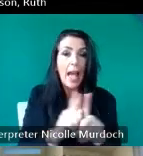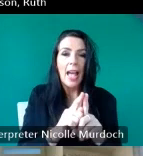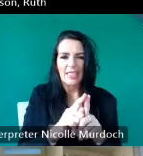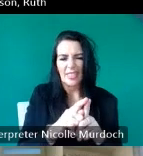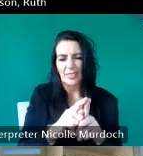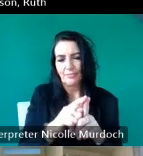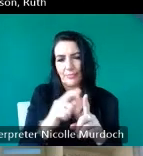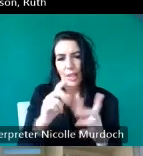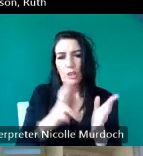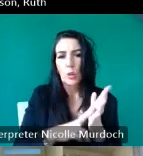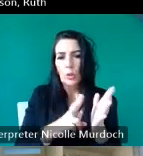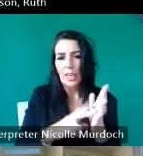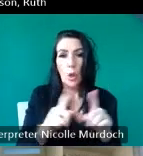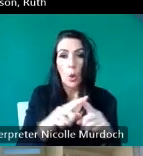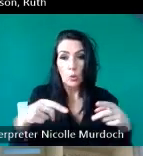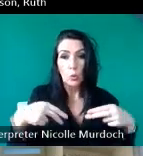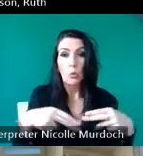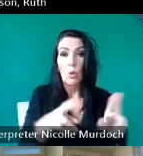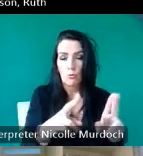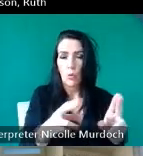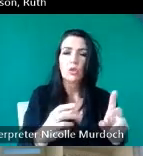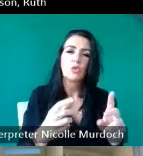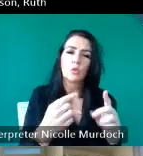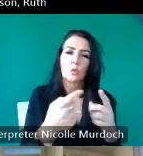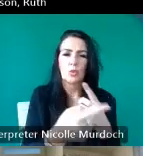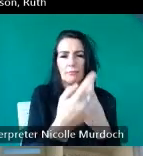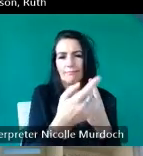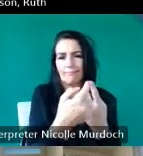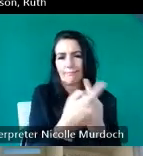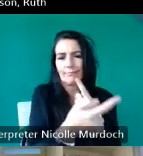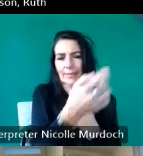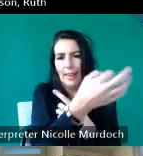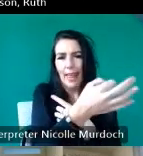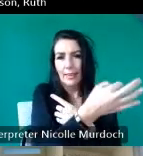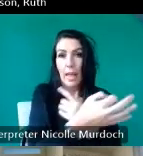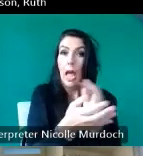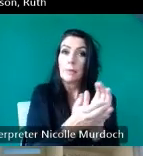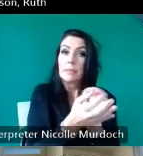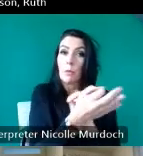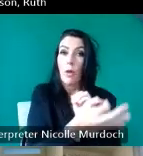of a tall order because I live in a small house I don't live in the roof of the house but I have